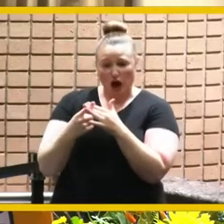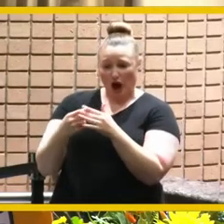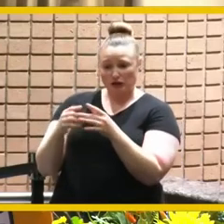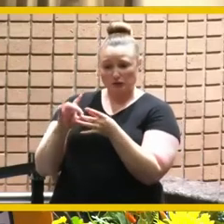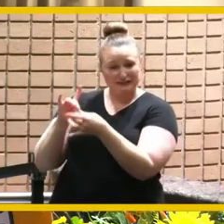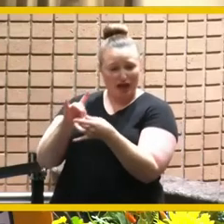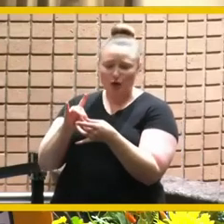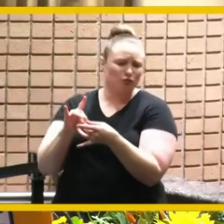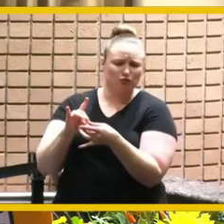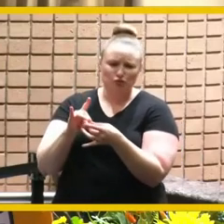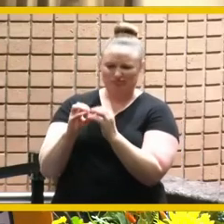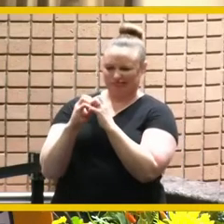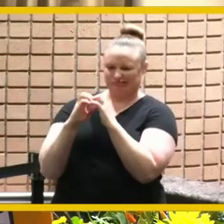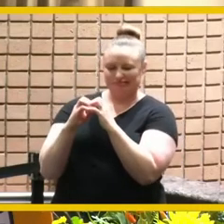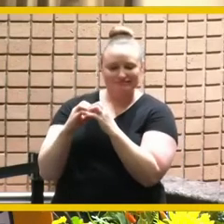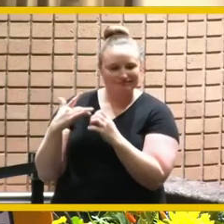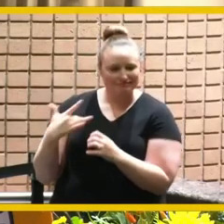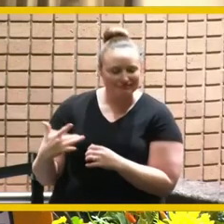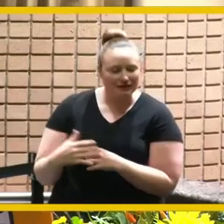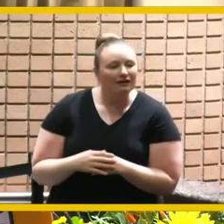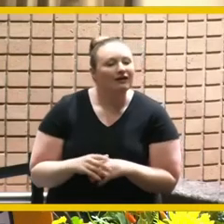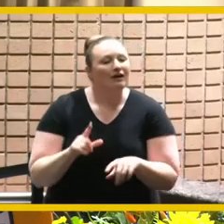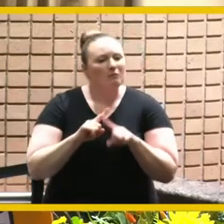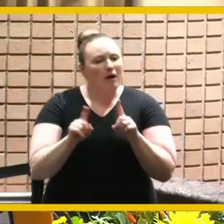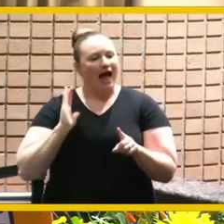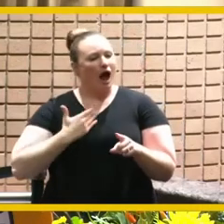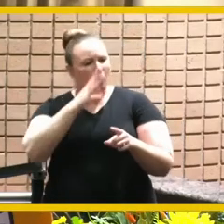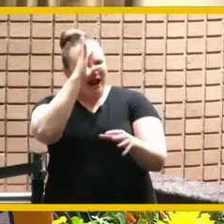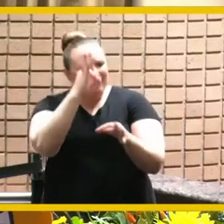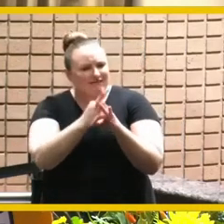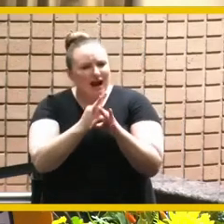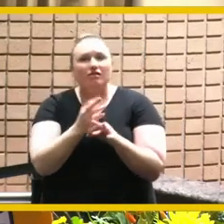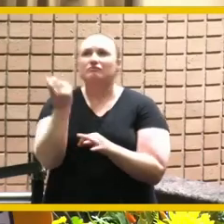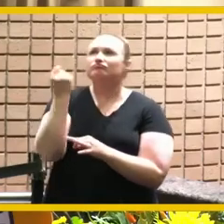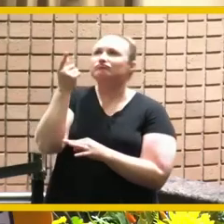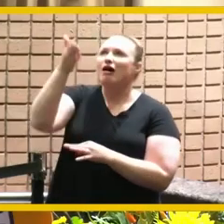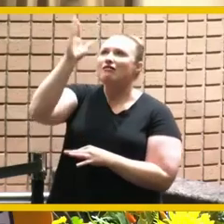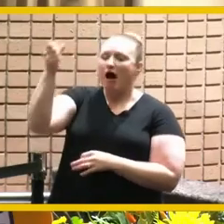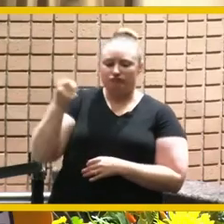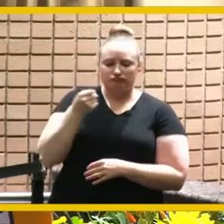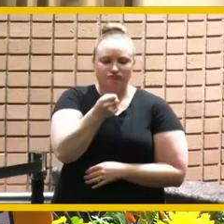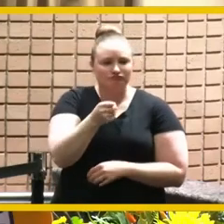we understand that god puts us here to do the work for the people and the work for the city